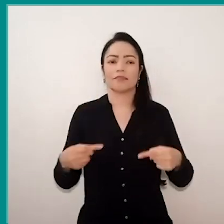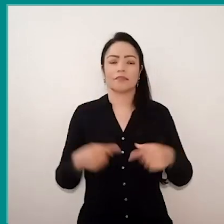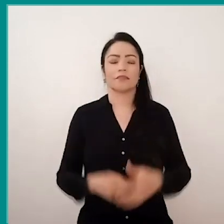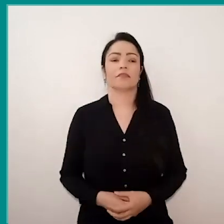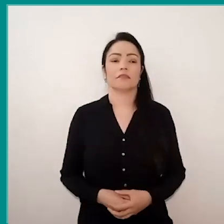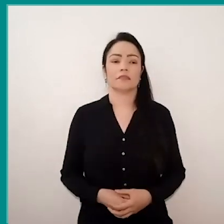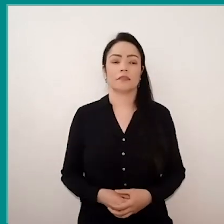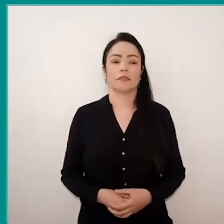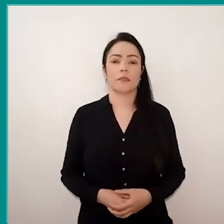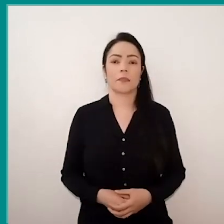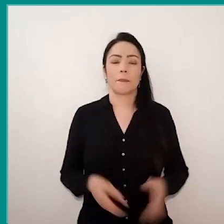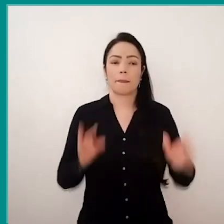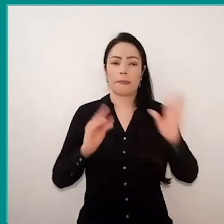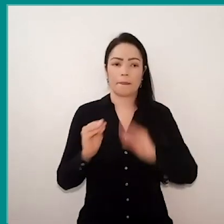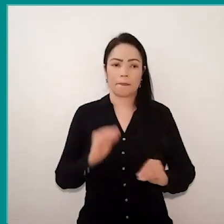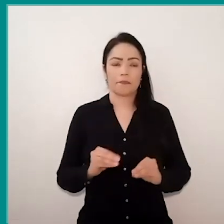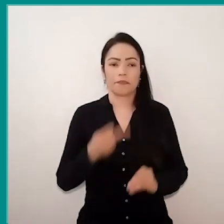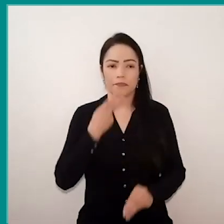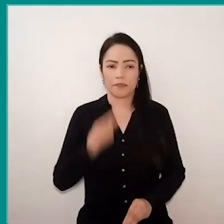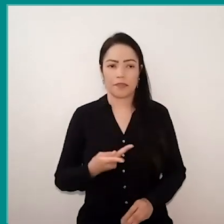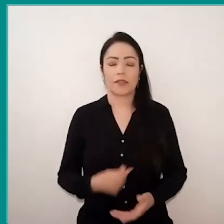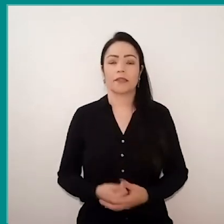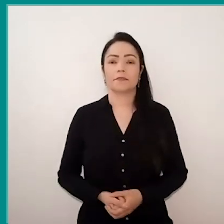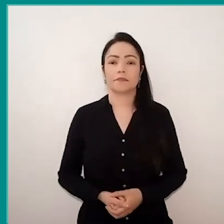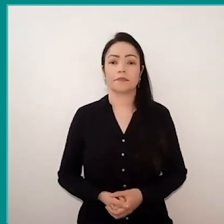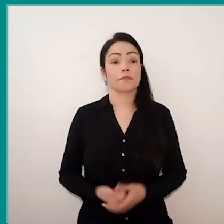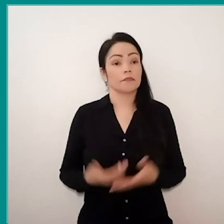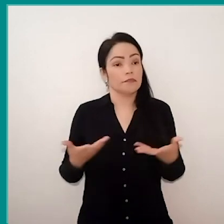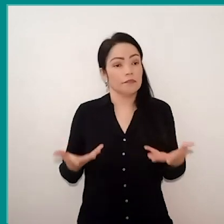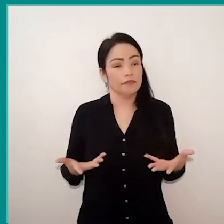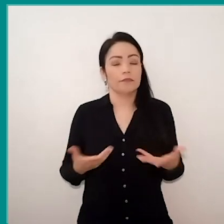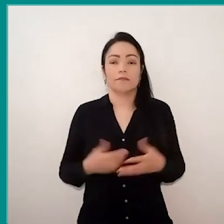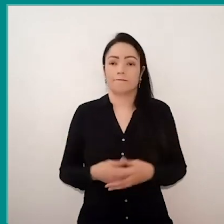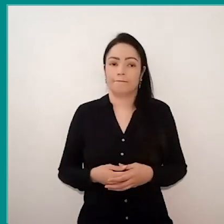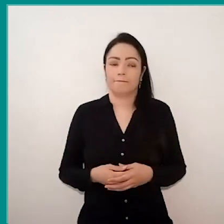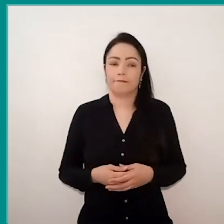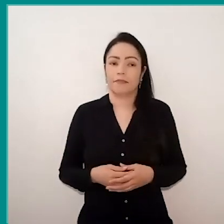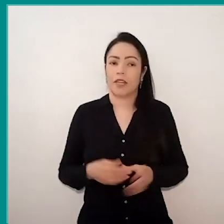There's a quote from Freire in which he says the following: "Well, the media,